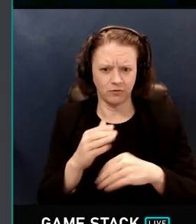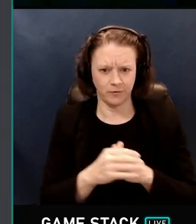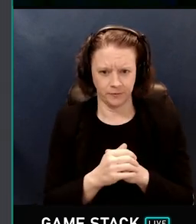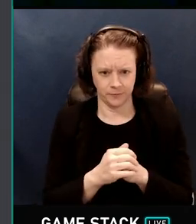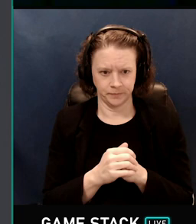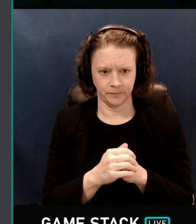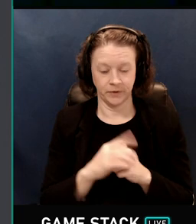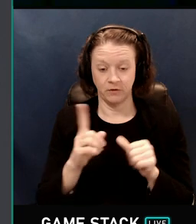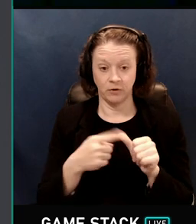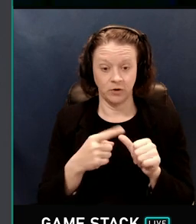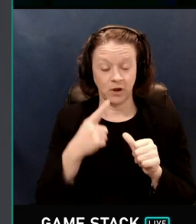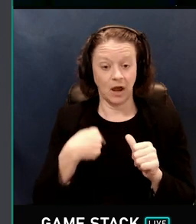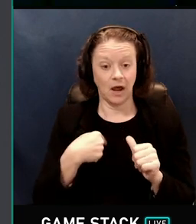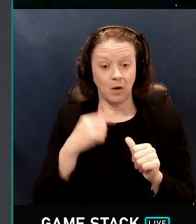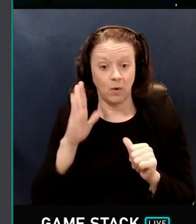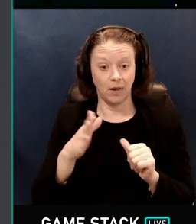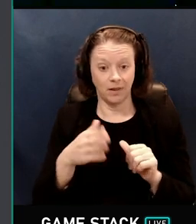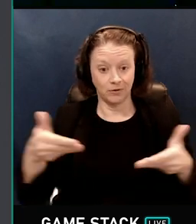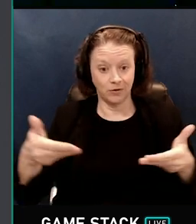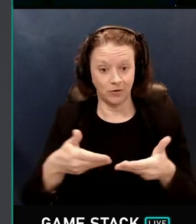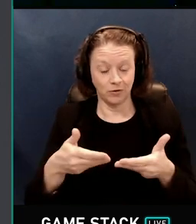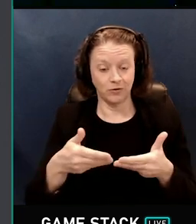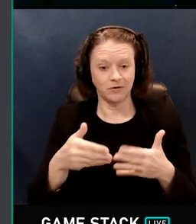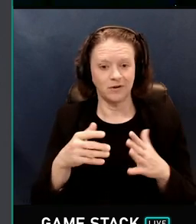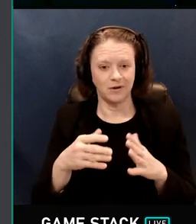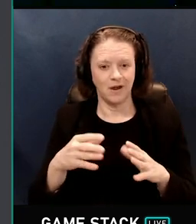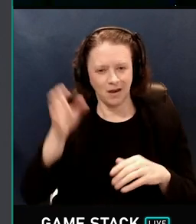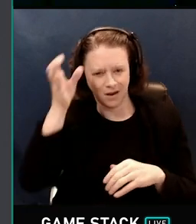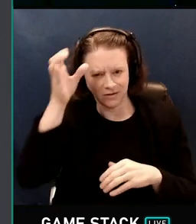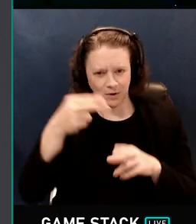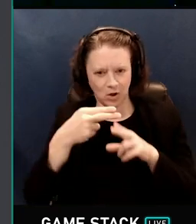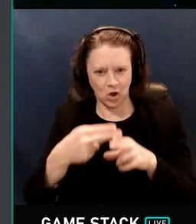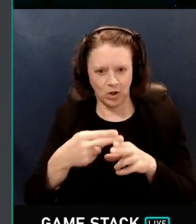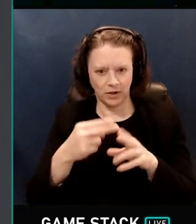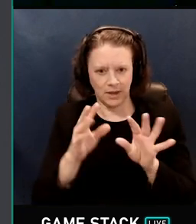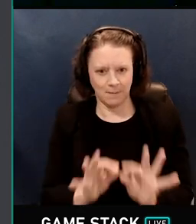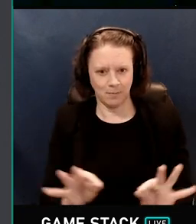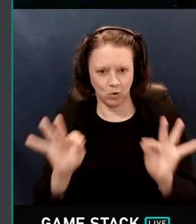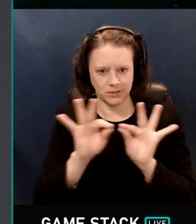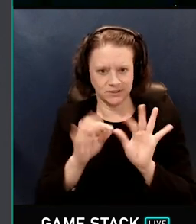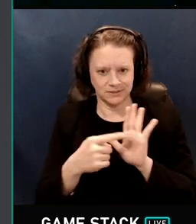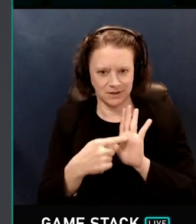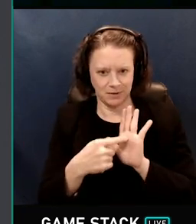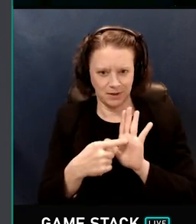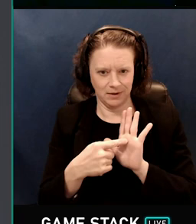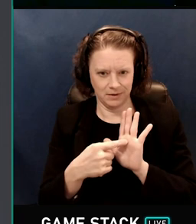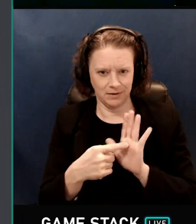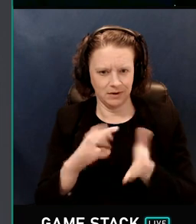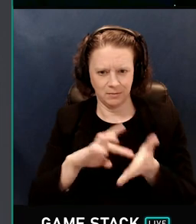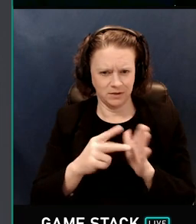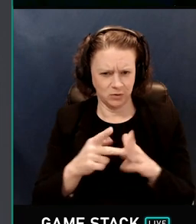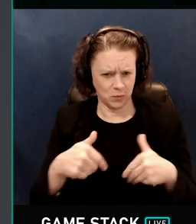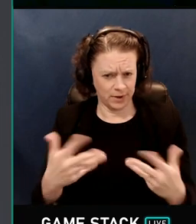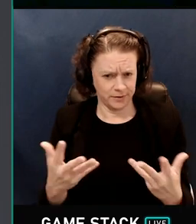First I'm going to introduce a concept called importance sampling. Now importance sampling is quite a simple idea,